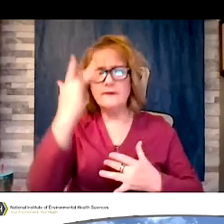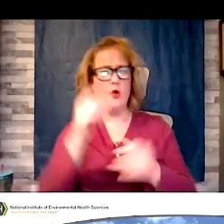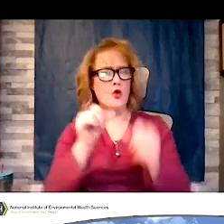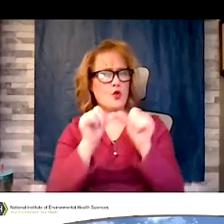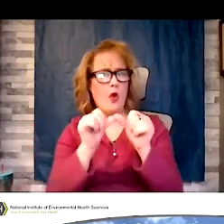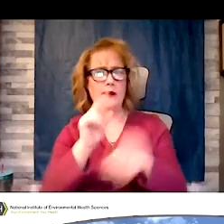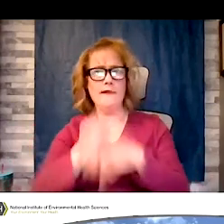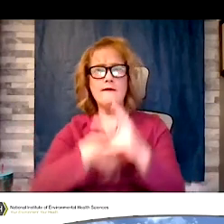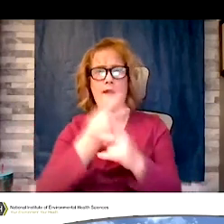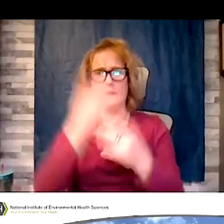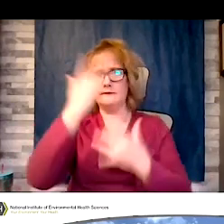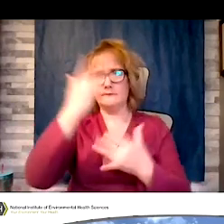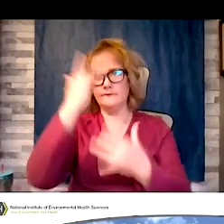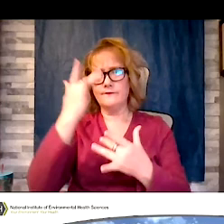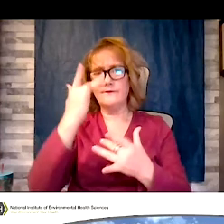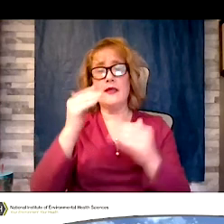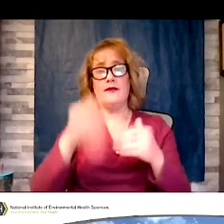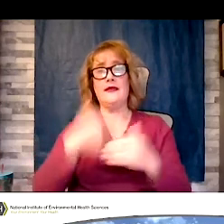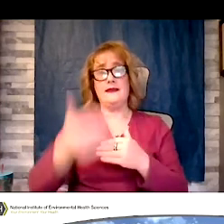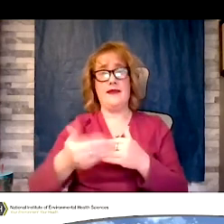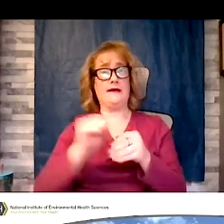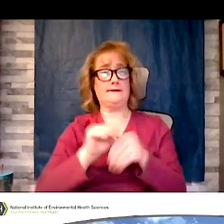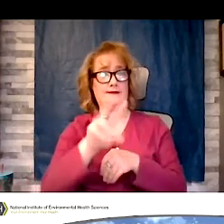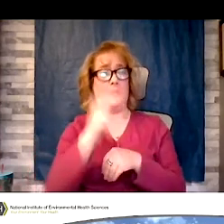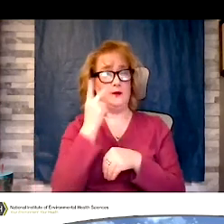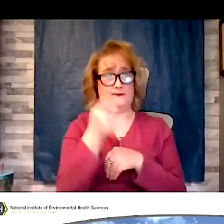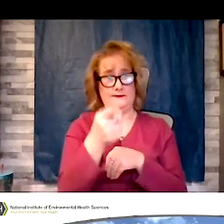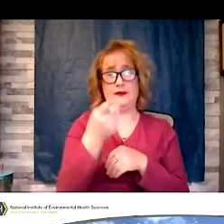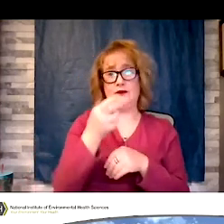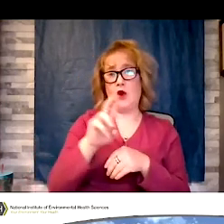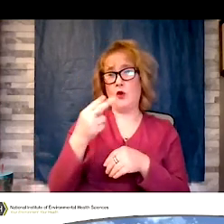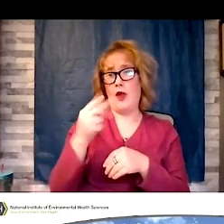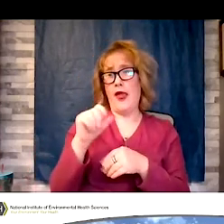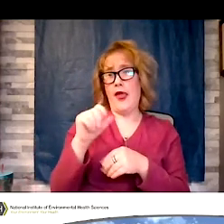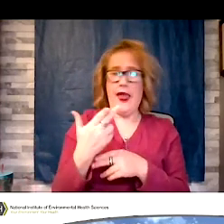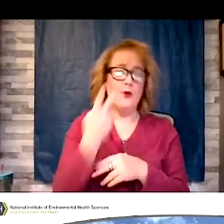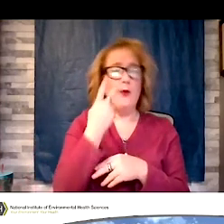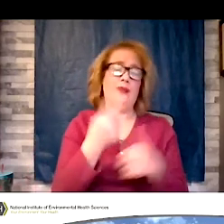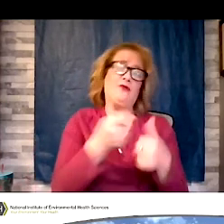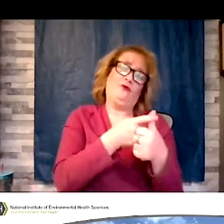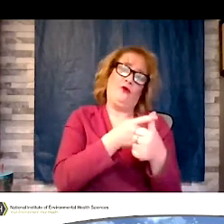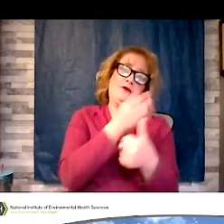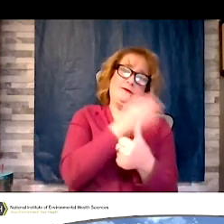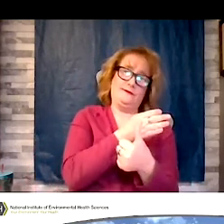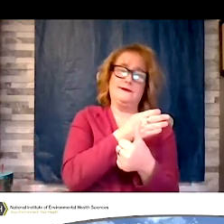slide you see Dr. Hatch -- you see from the first slide, he has